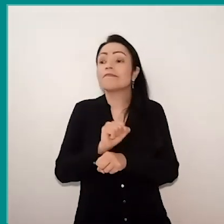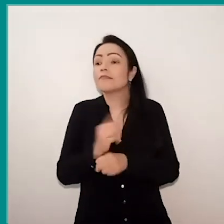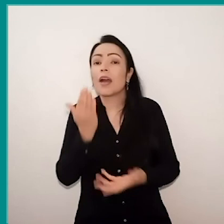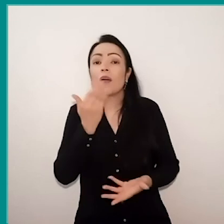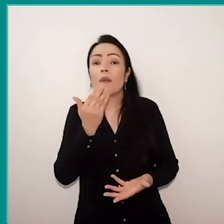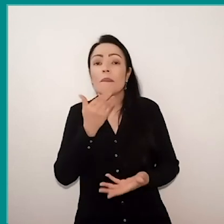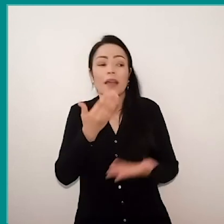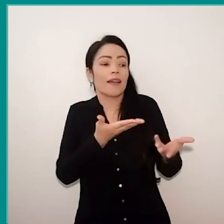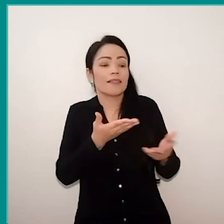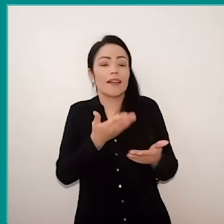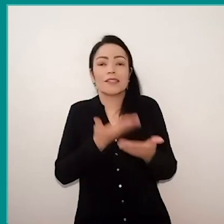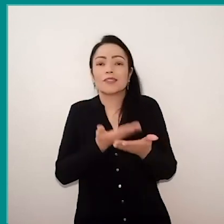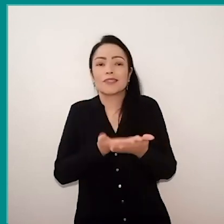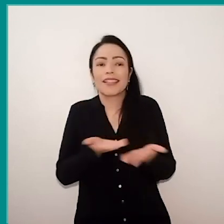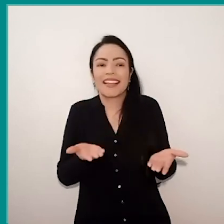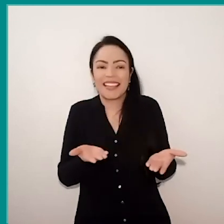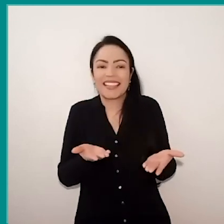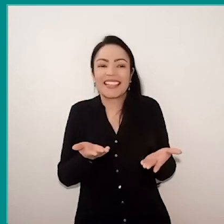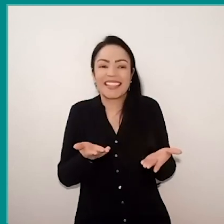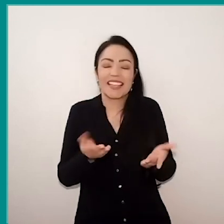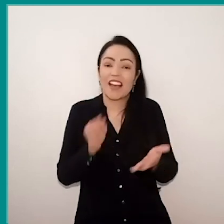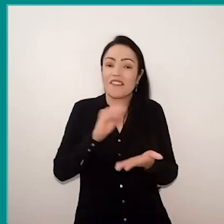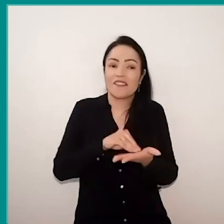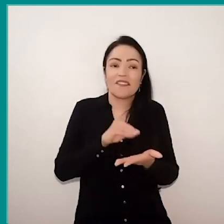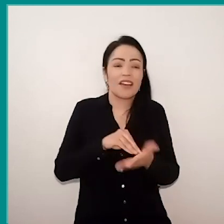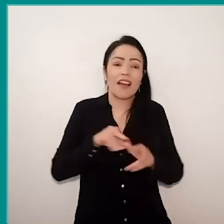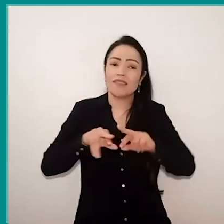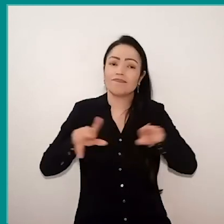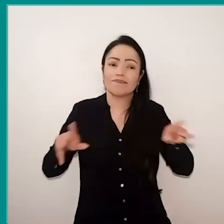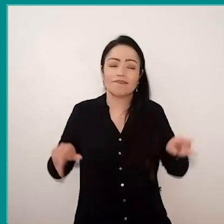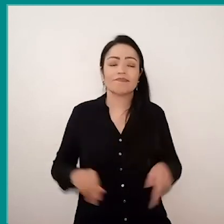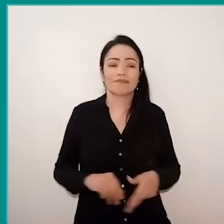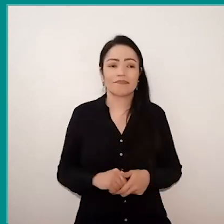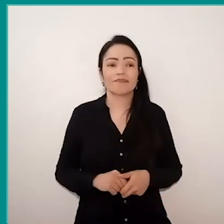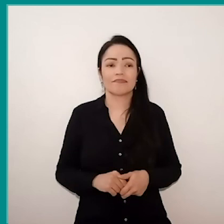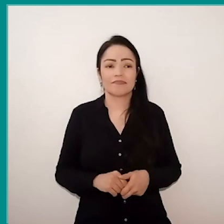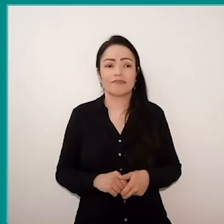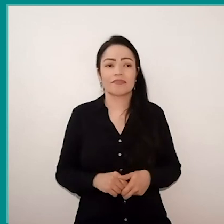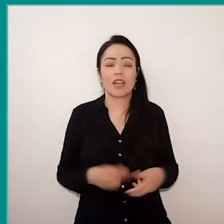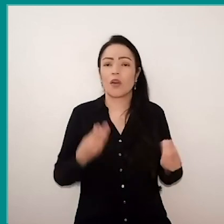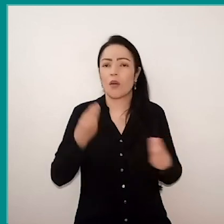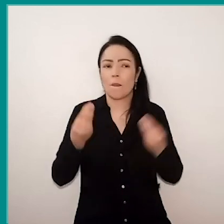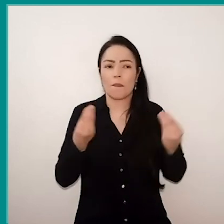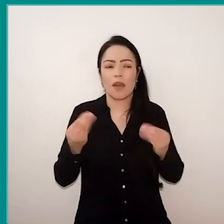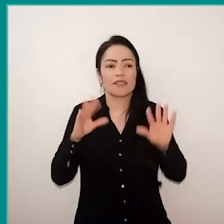what has to do with the speech of the Glaucio about the lack of appeal, so that sometimes we have to try to share,